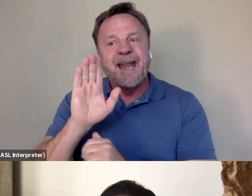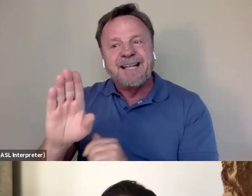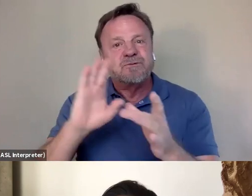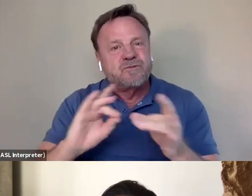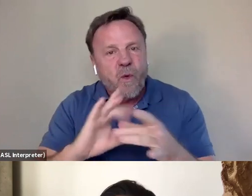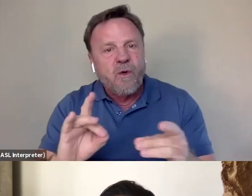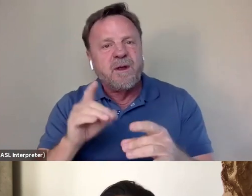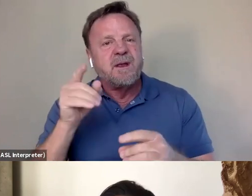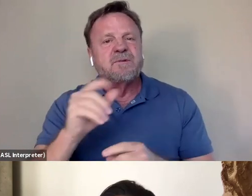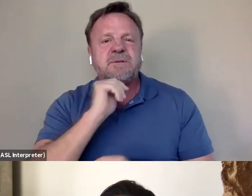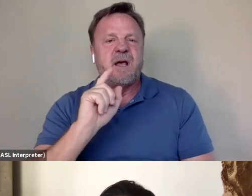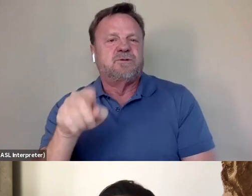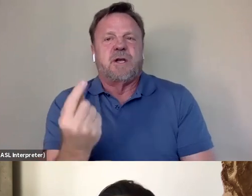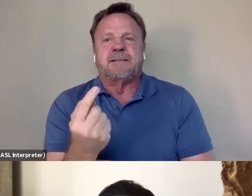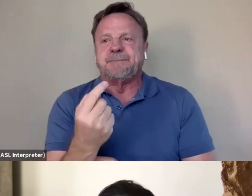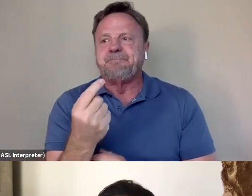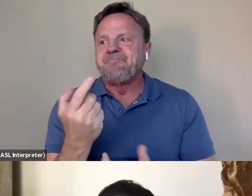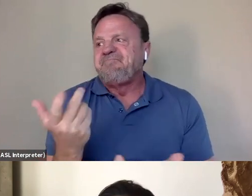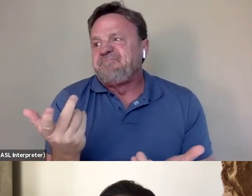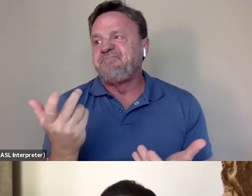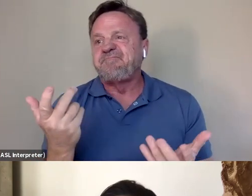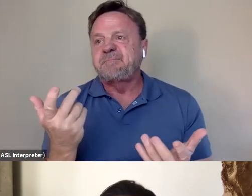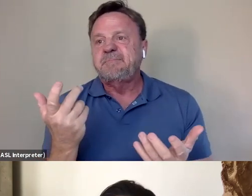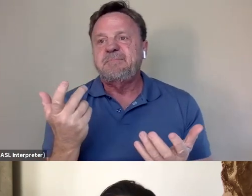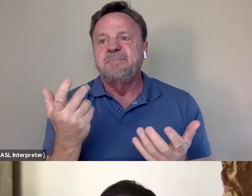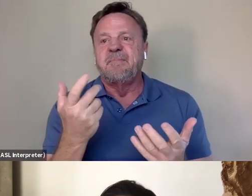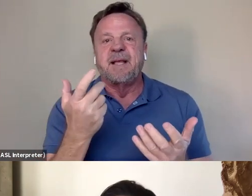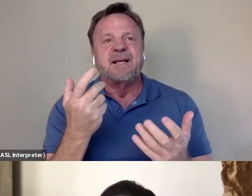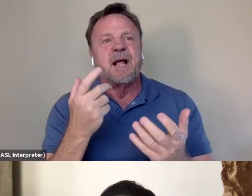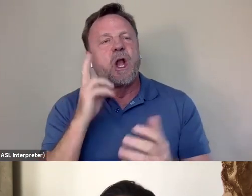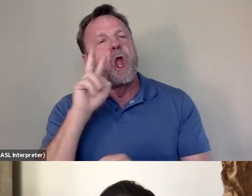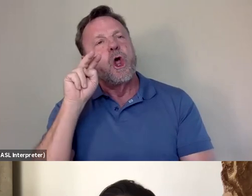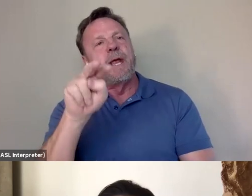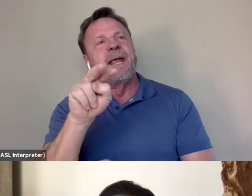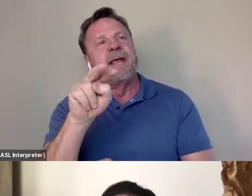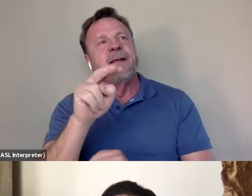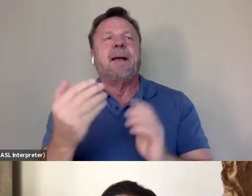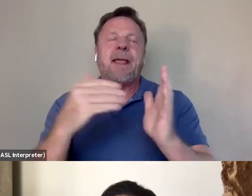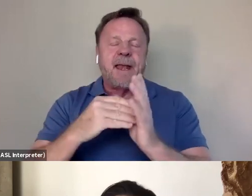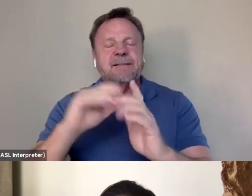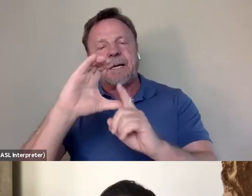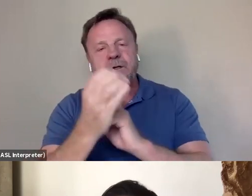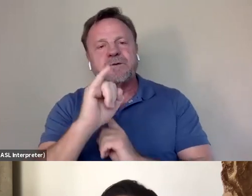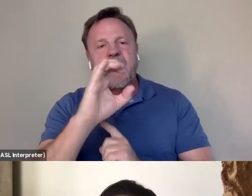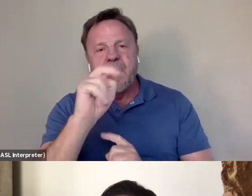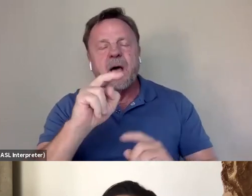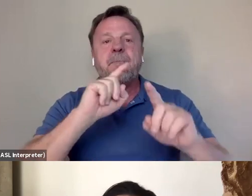wasn't just sort of lens in the view of again, a cultural icon, but as an Asian American icon,